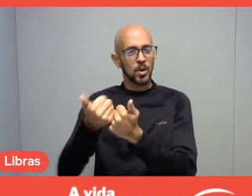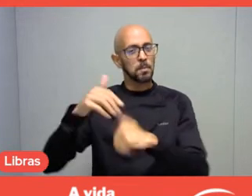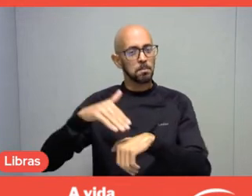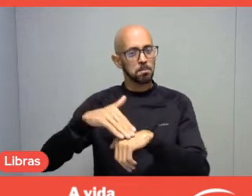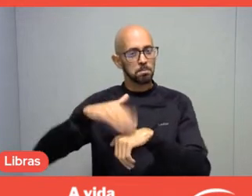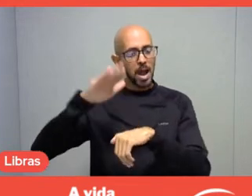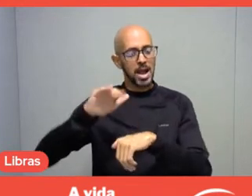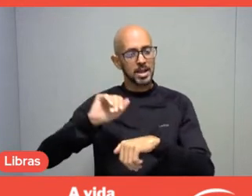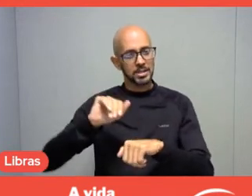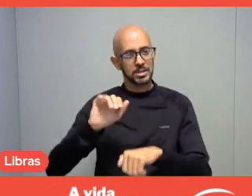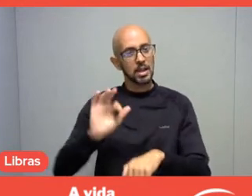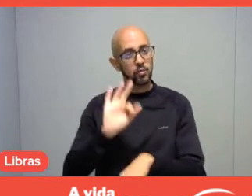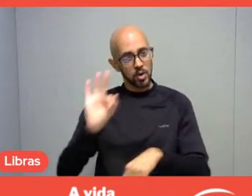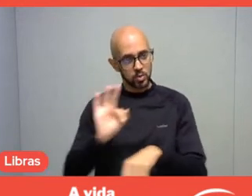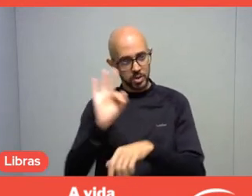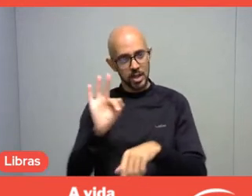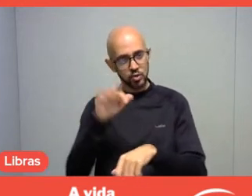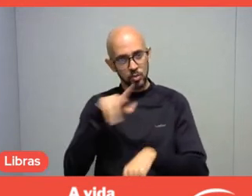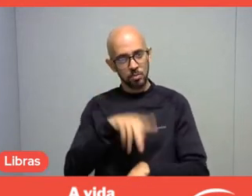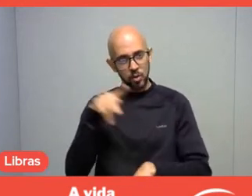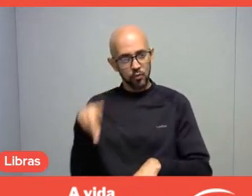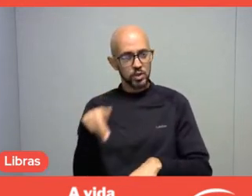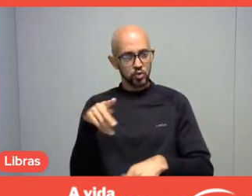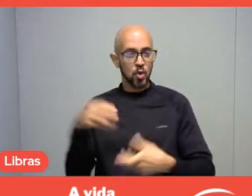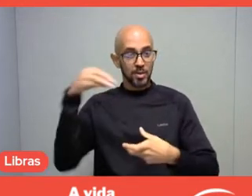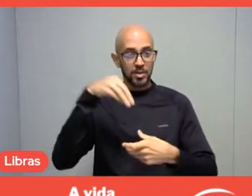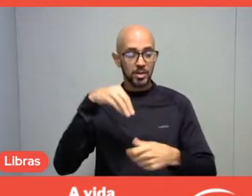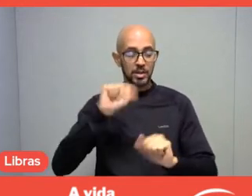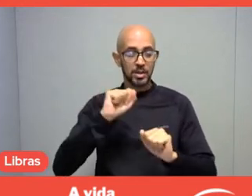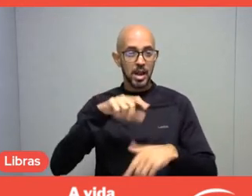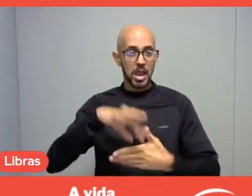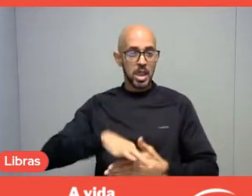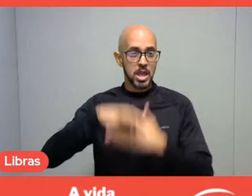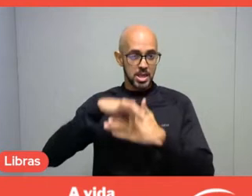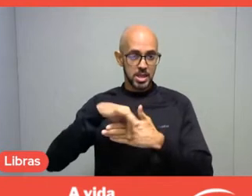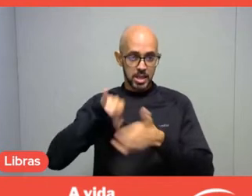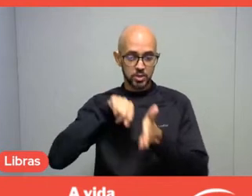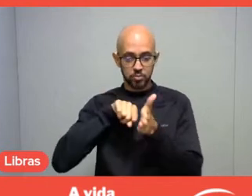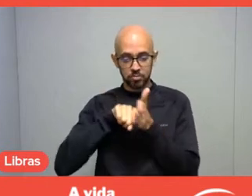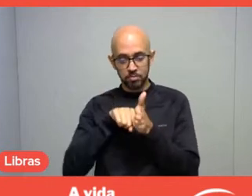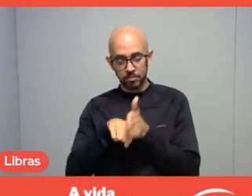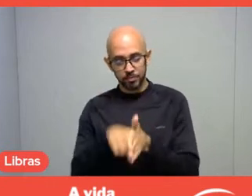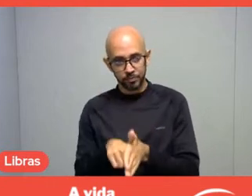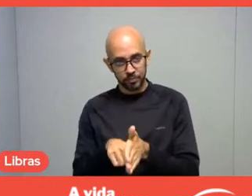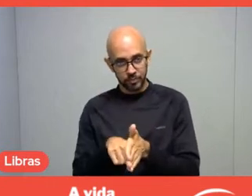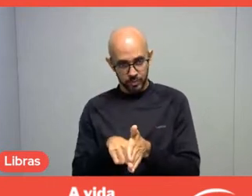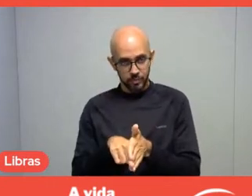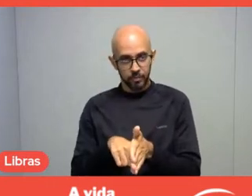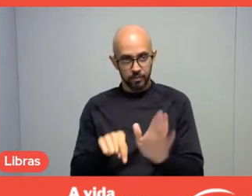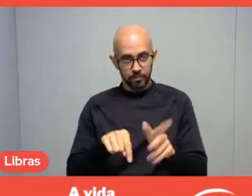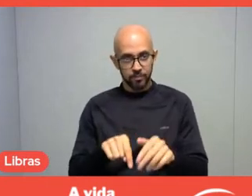as a university professor. I'm the leader of the research group GIEL, Interdisciplinary Group of Leisure Studies,